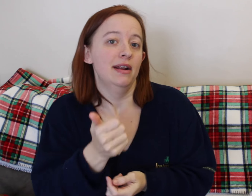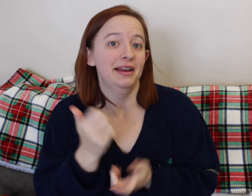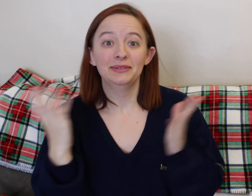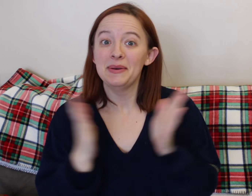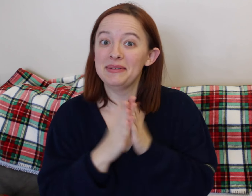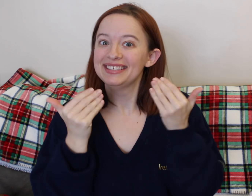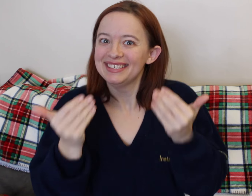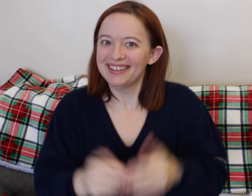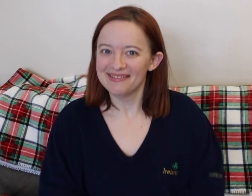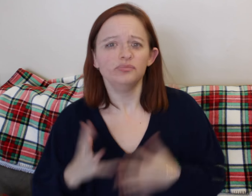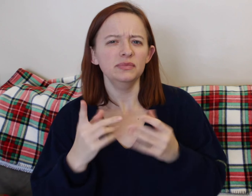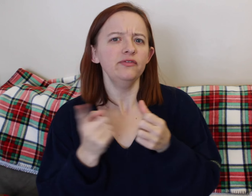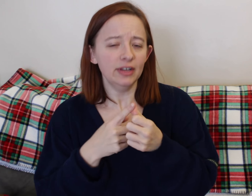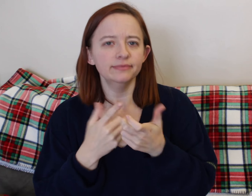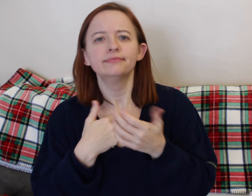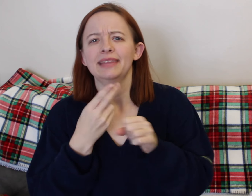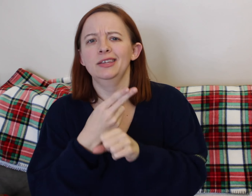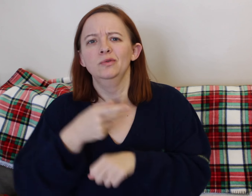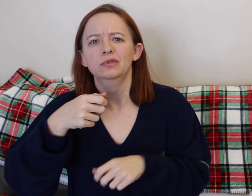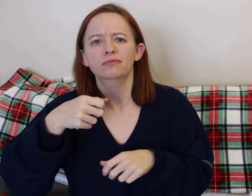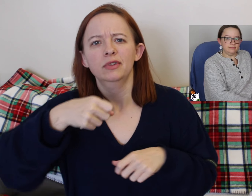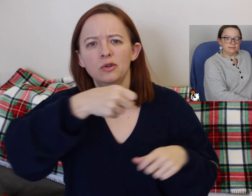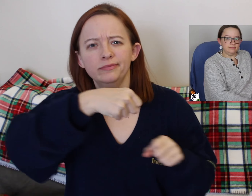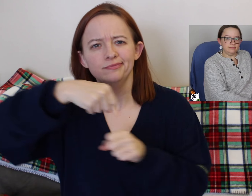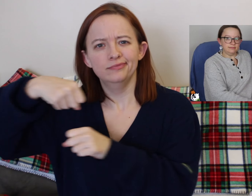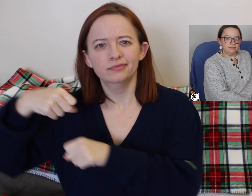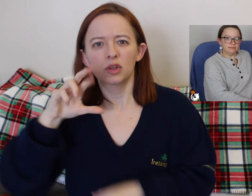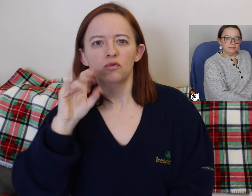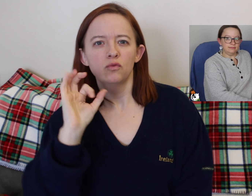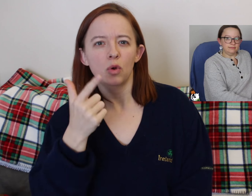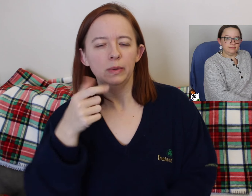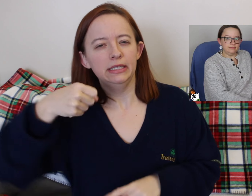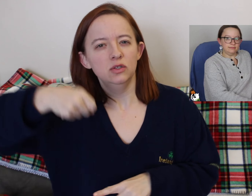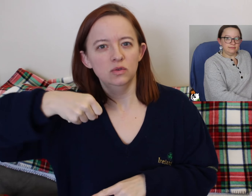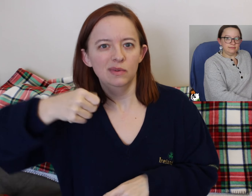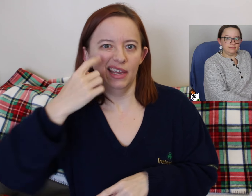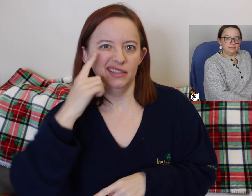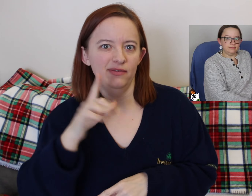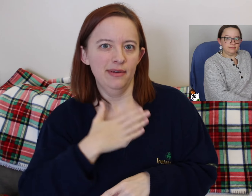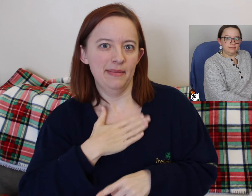But that's what happens when you're really big and pregnant. Okay, so I just want to give you each things.